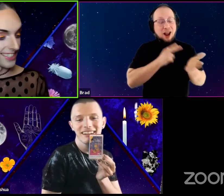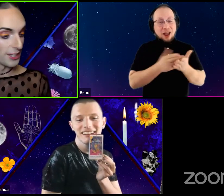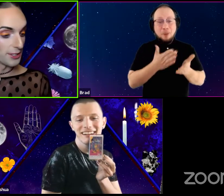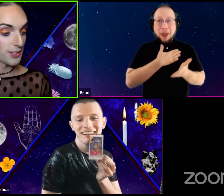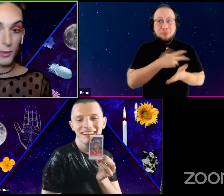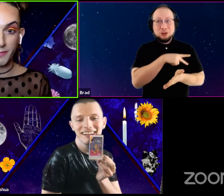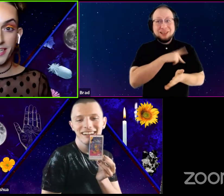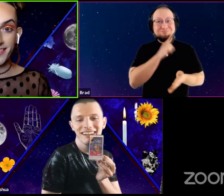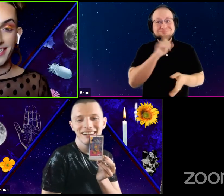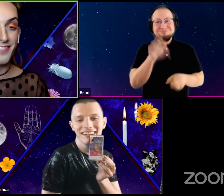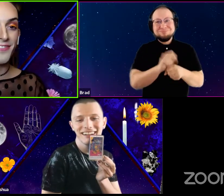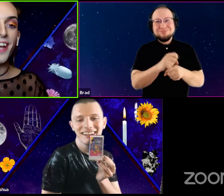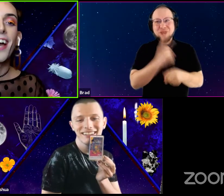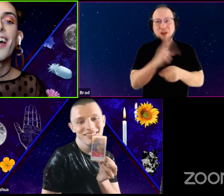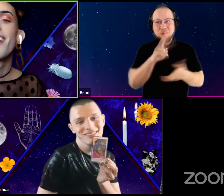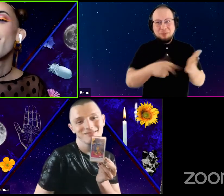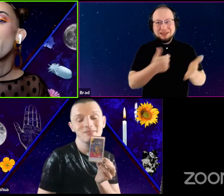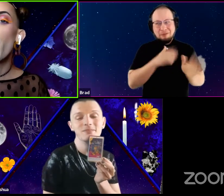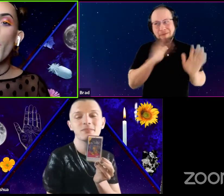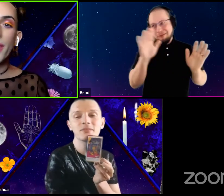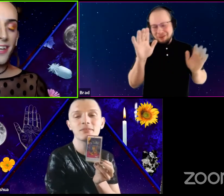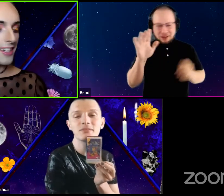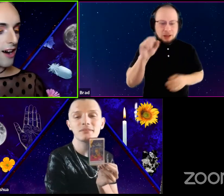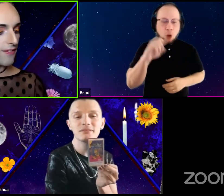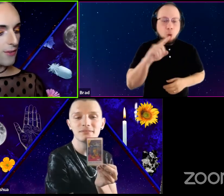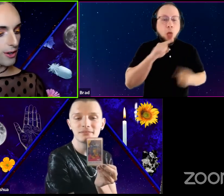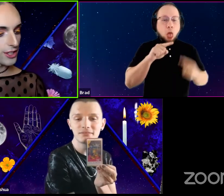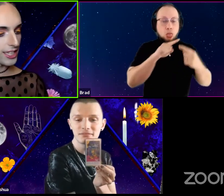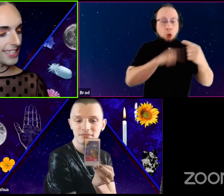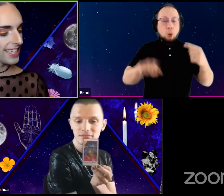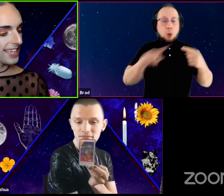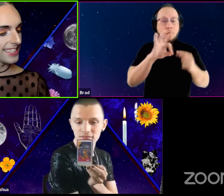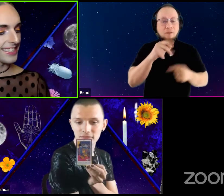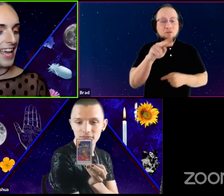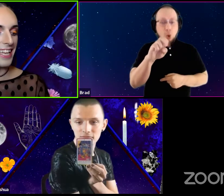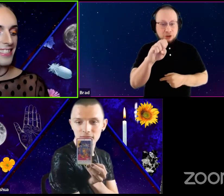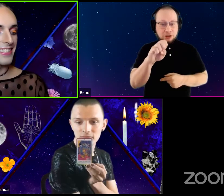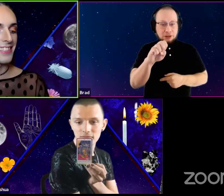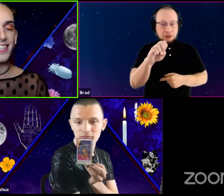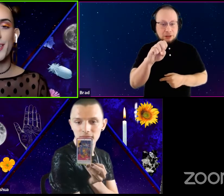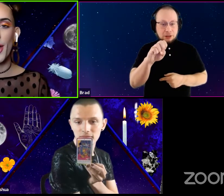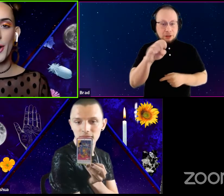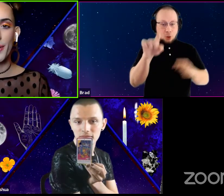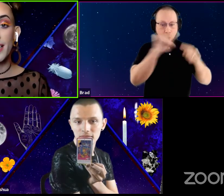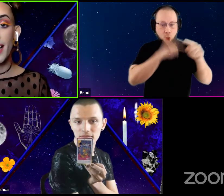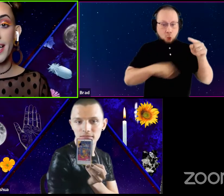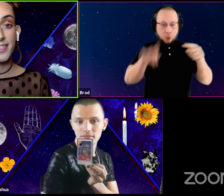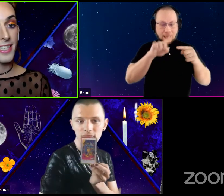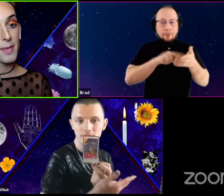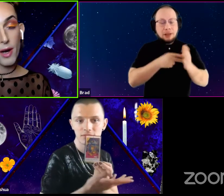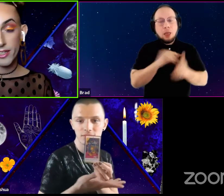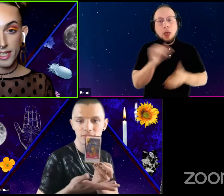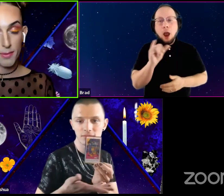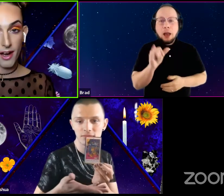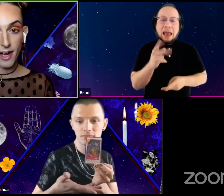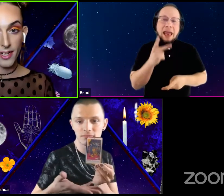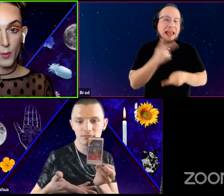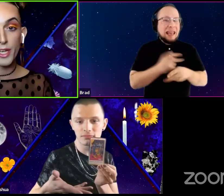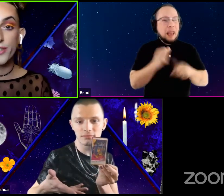to read myself. The wheel of fortune says, you know, like keep on keeping on when it's good, it's good.